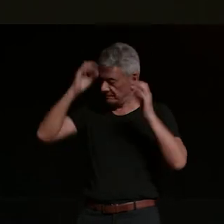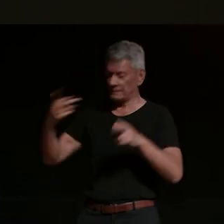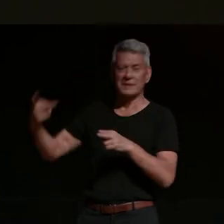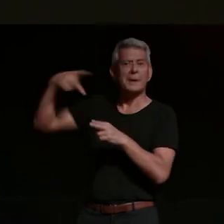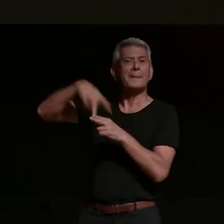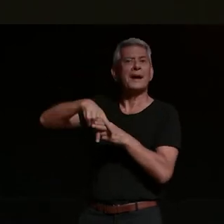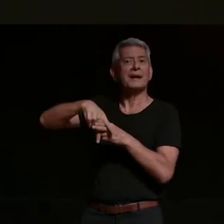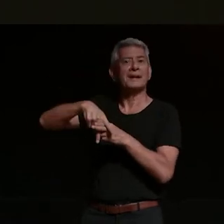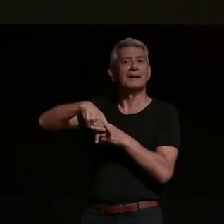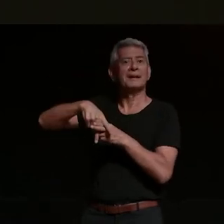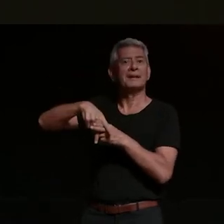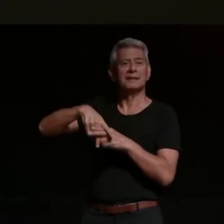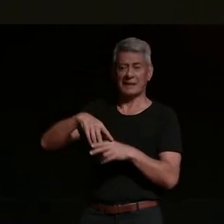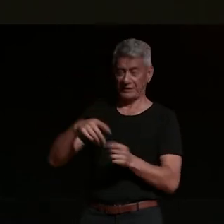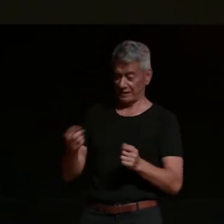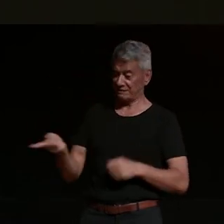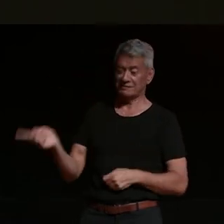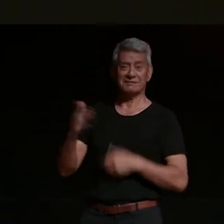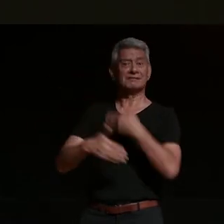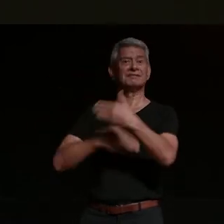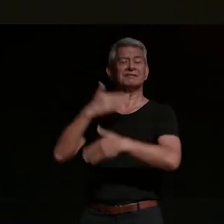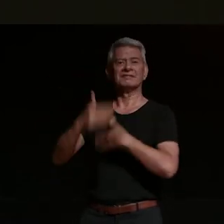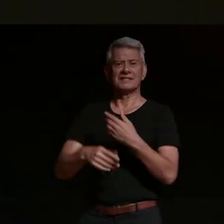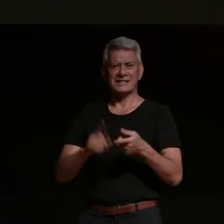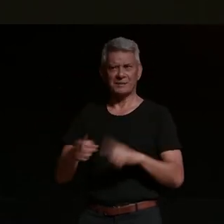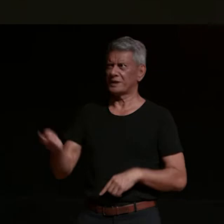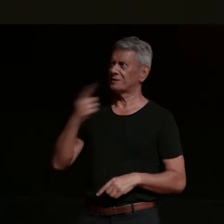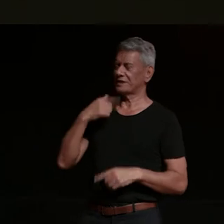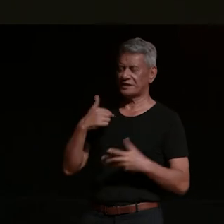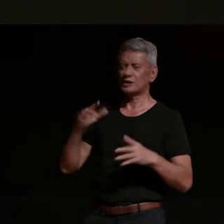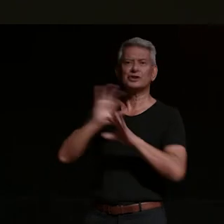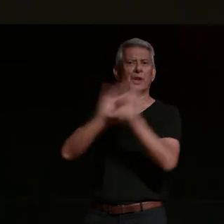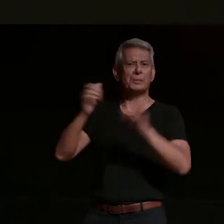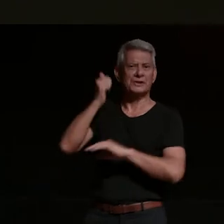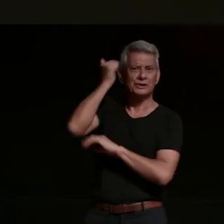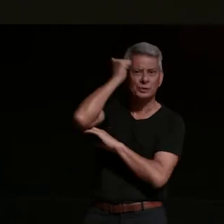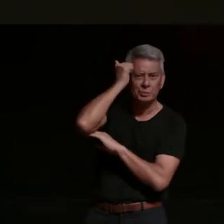like you know bosses being a massive [ __ ] you you know you want to quit but you're going i love